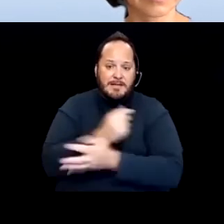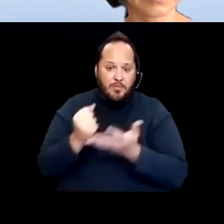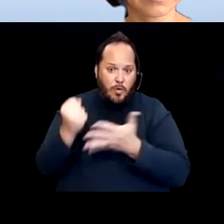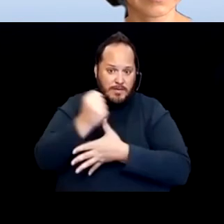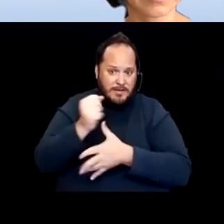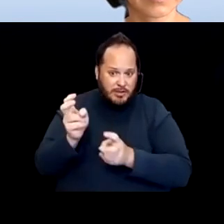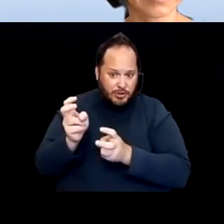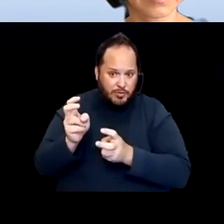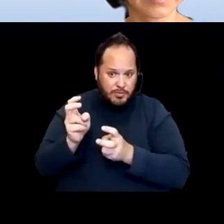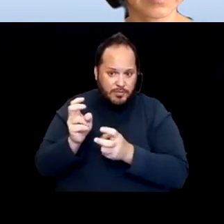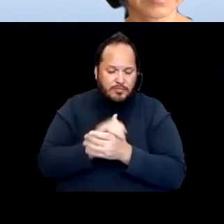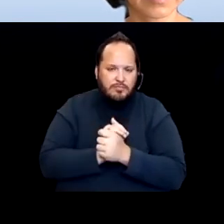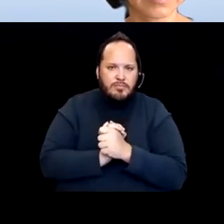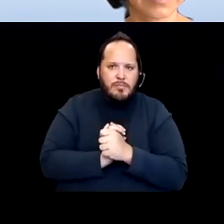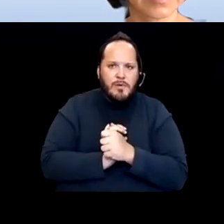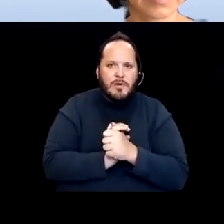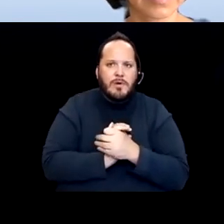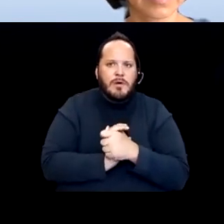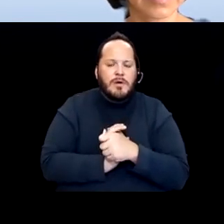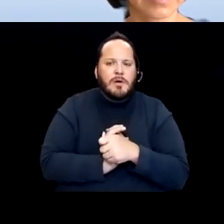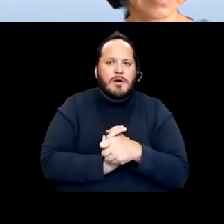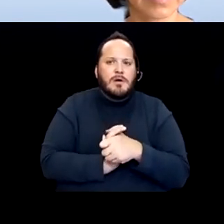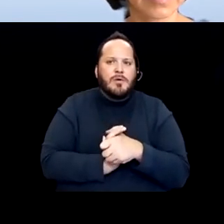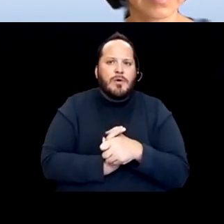When things got particularly heated, Secretary Mark Ghaly,